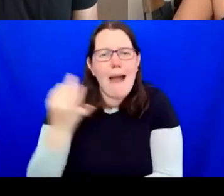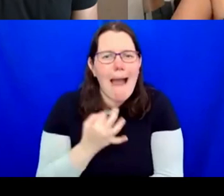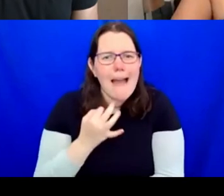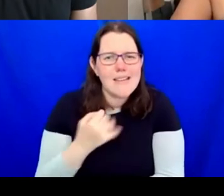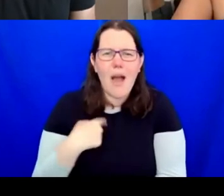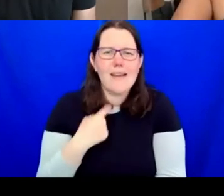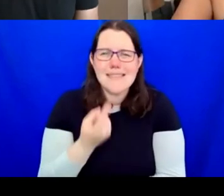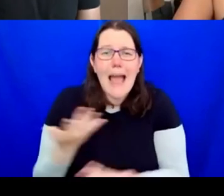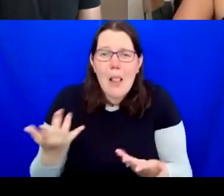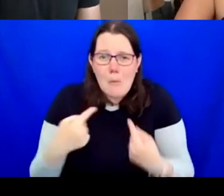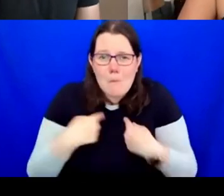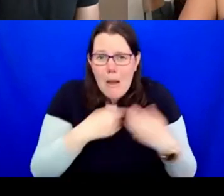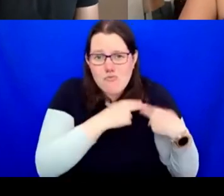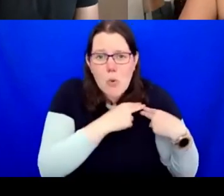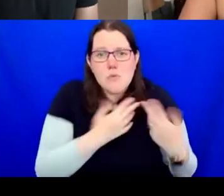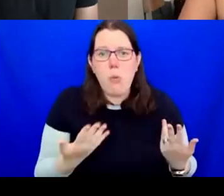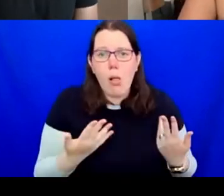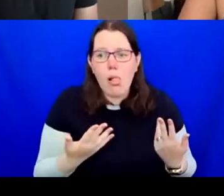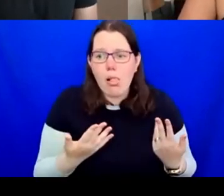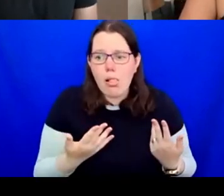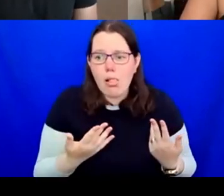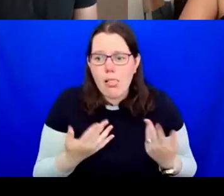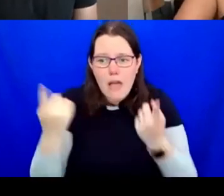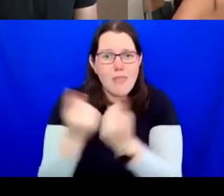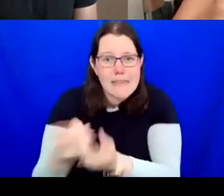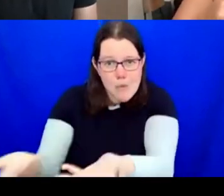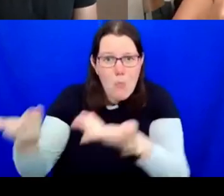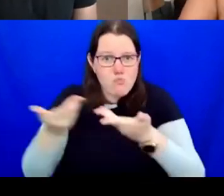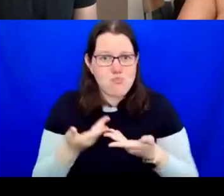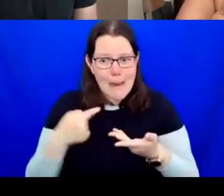things, bring them to me and I can lobby on your behalf. It is that proximity to power.